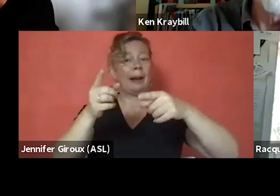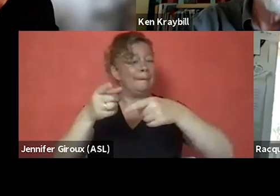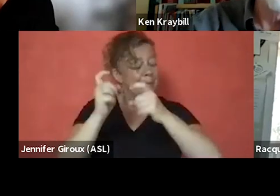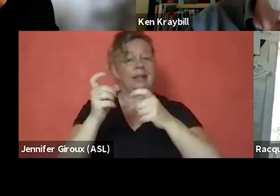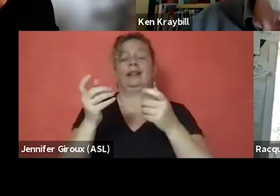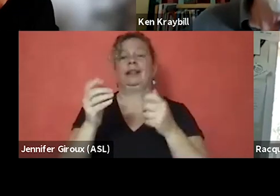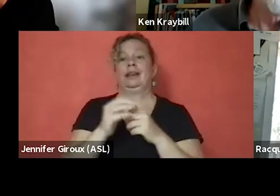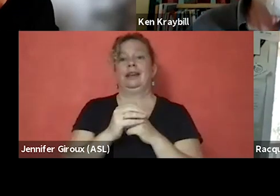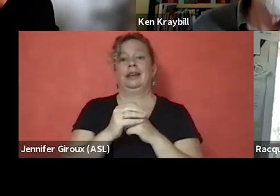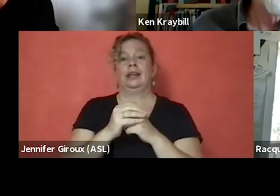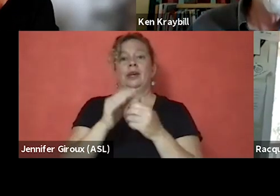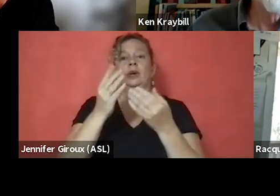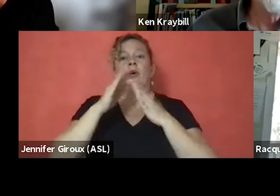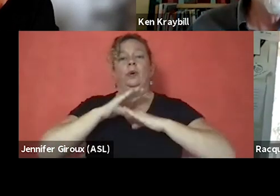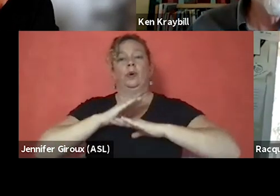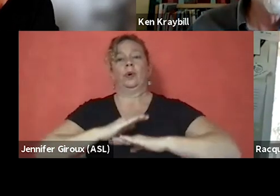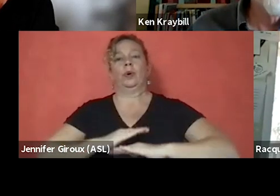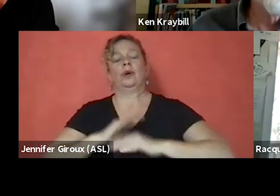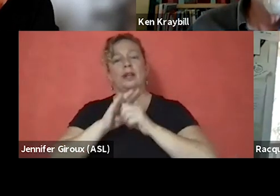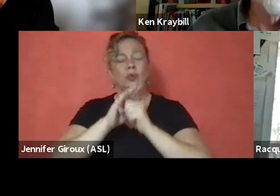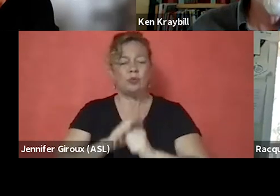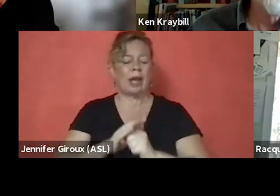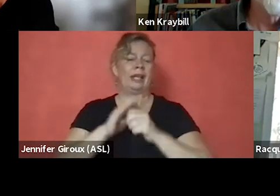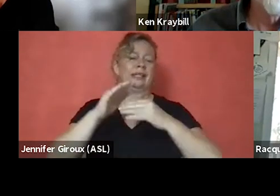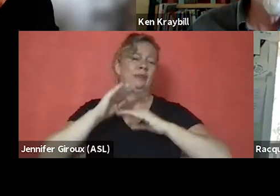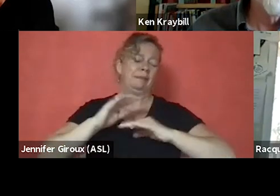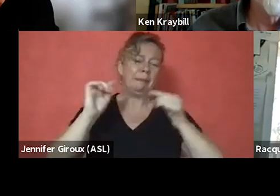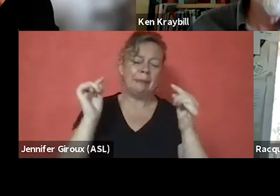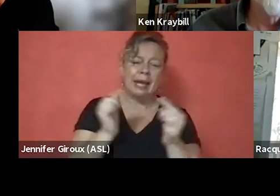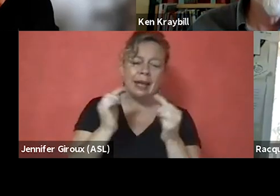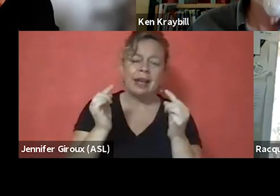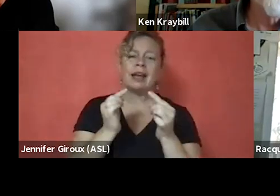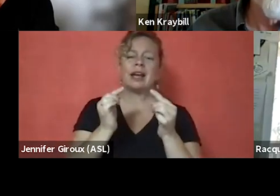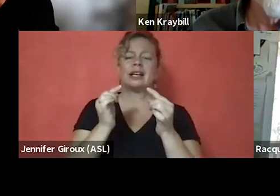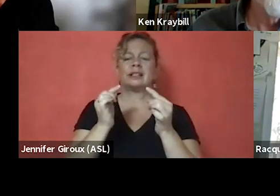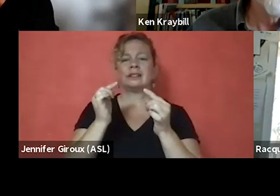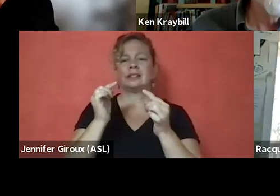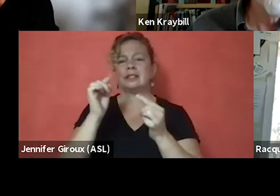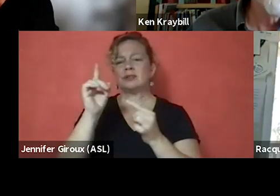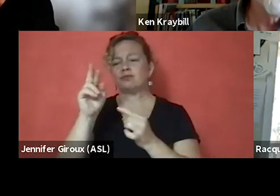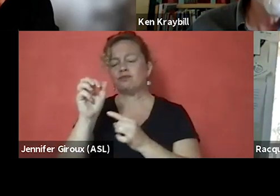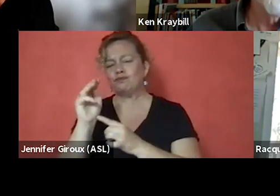to relieve them with some of that stress, pain, and drama that they have to deal with